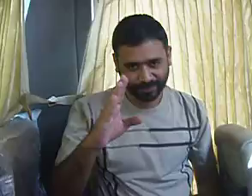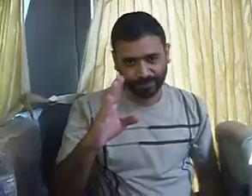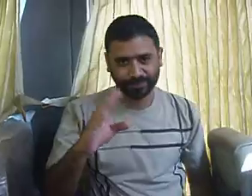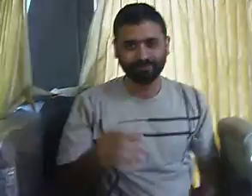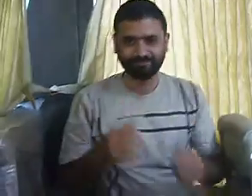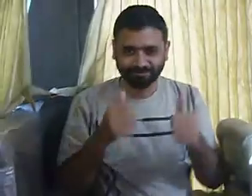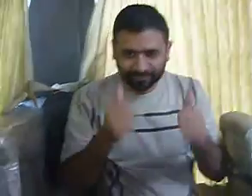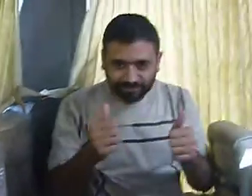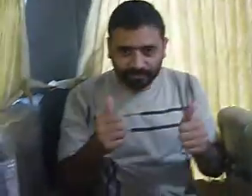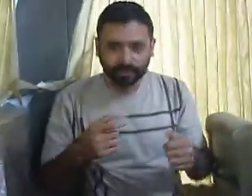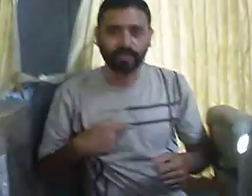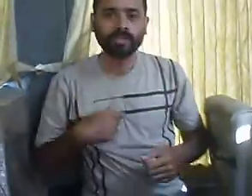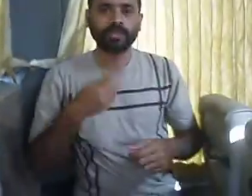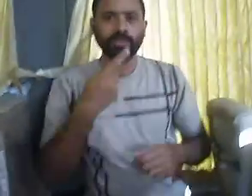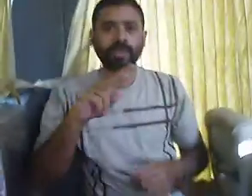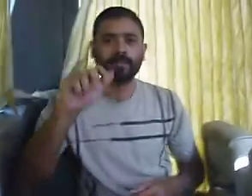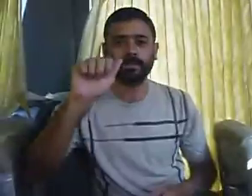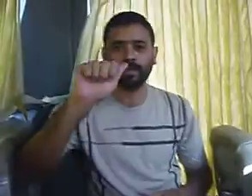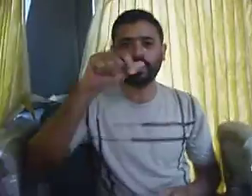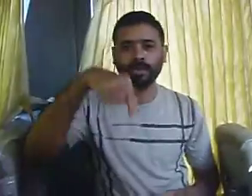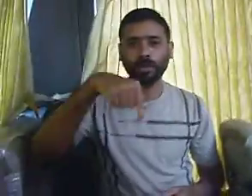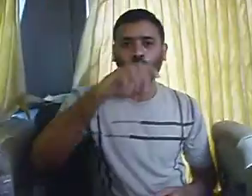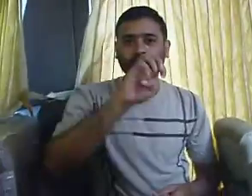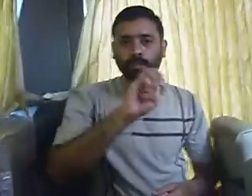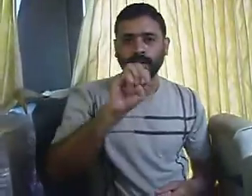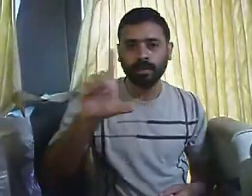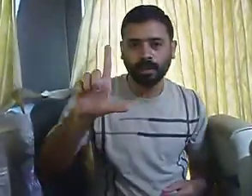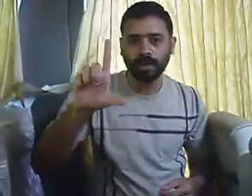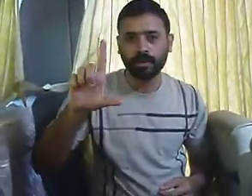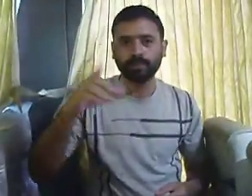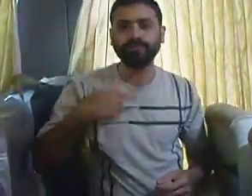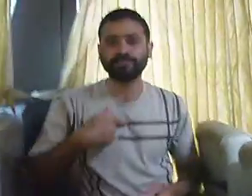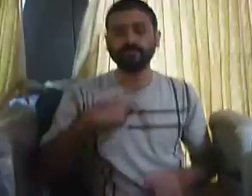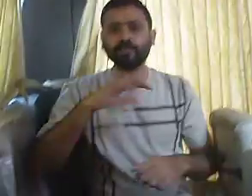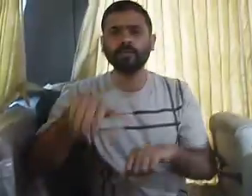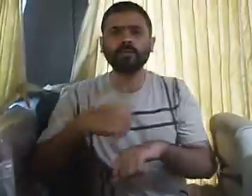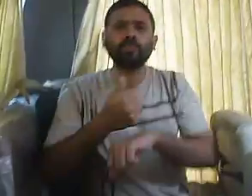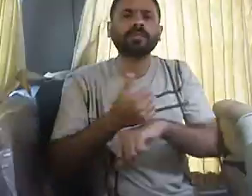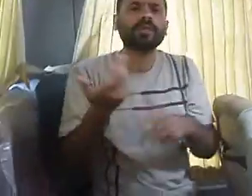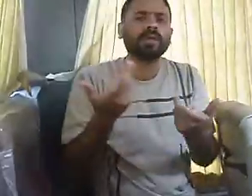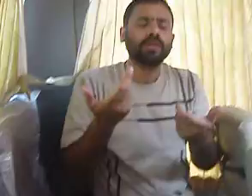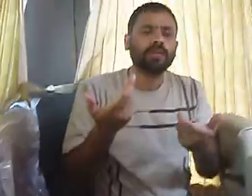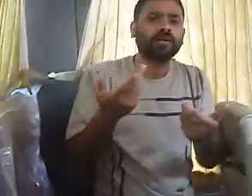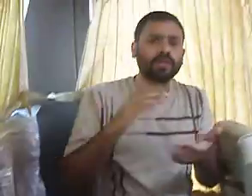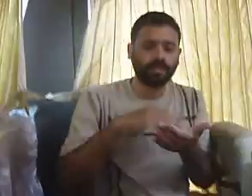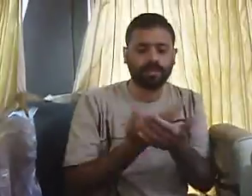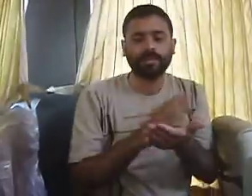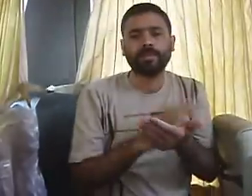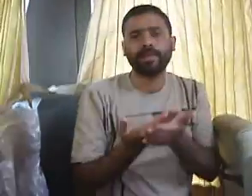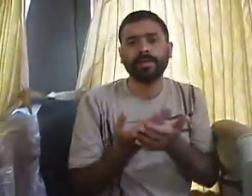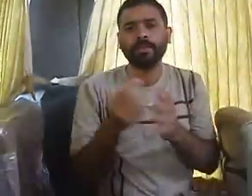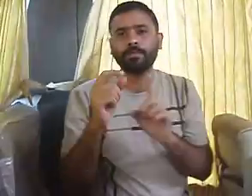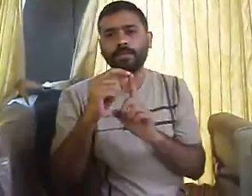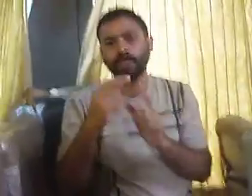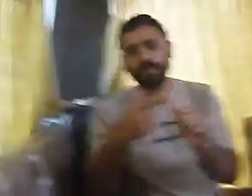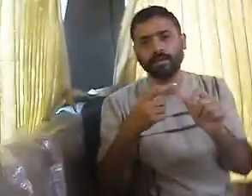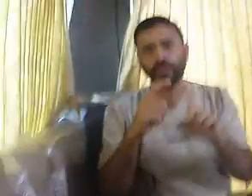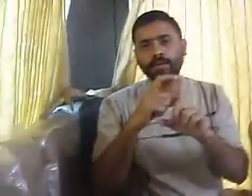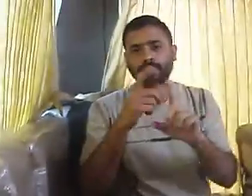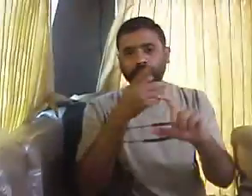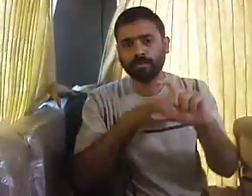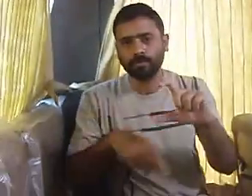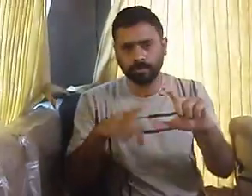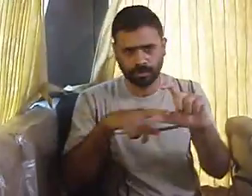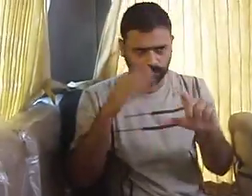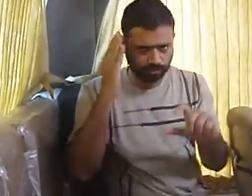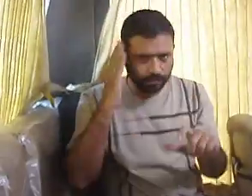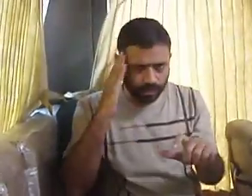My name is Aqeel and I am doing job in Pakistan Association of the Deaf as Sign Language Interpreter.